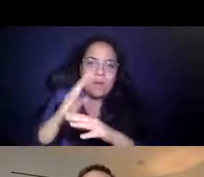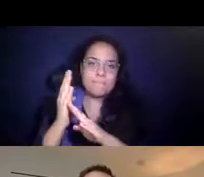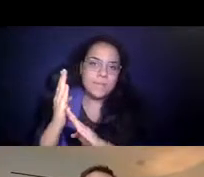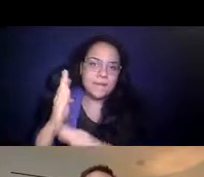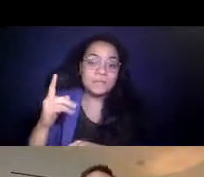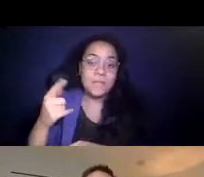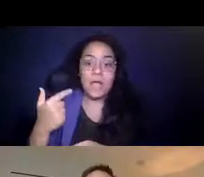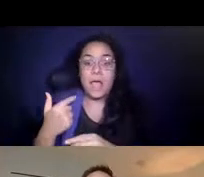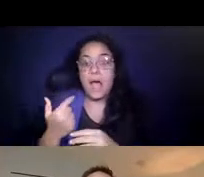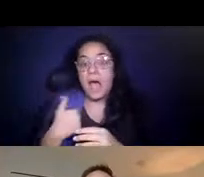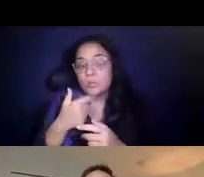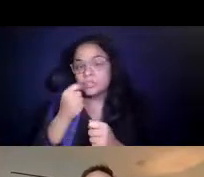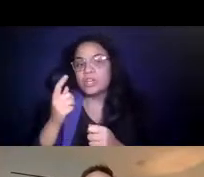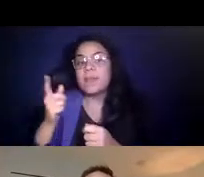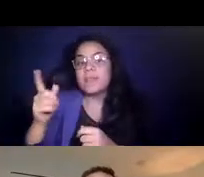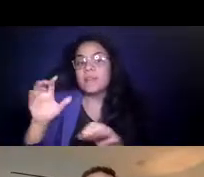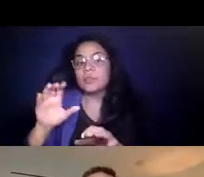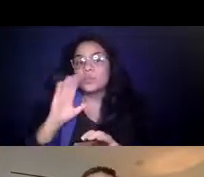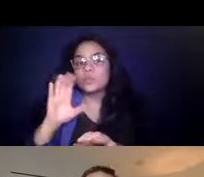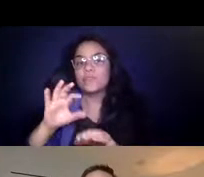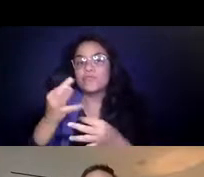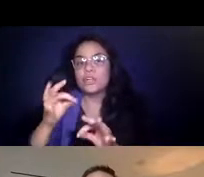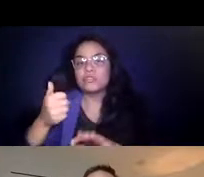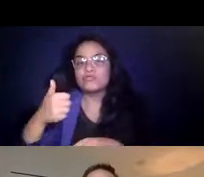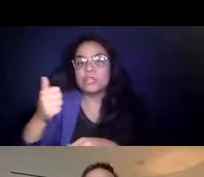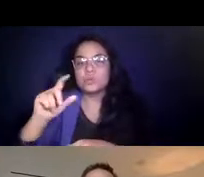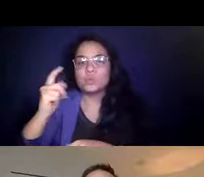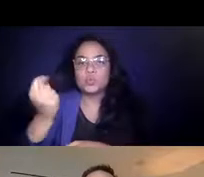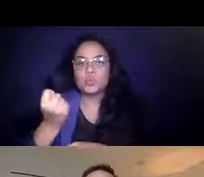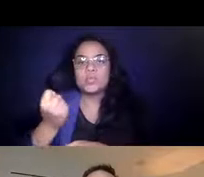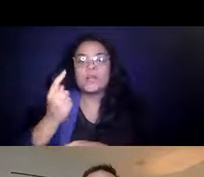14:23:02 They're going to be doing free transit Tuesdays to allow people to get back on the